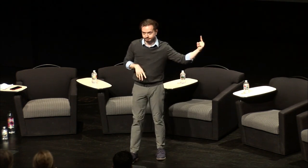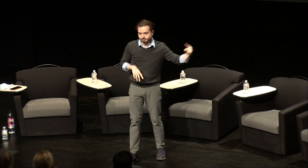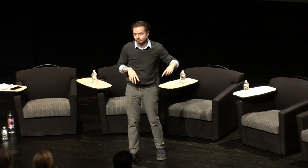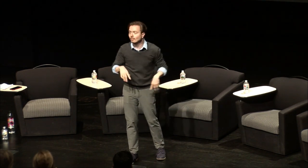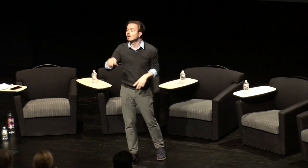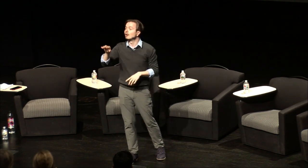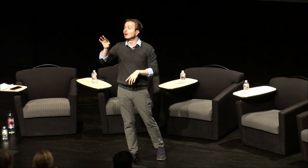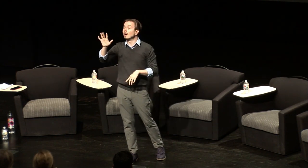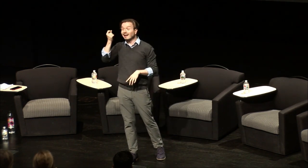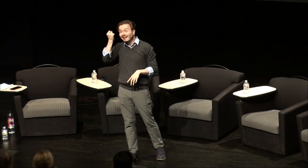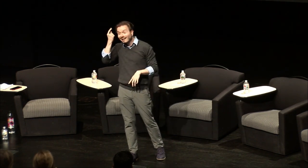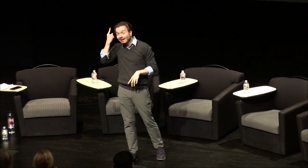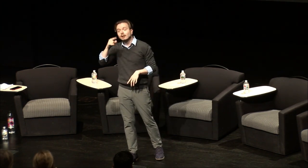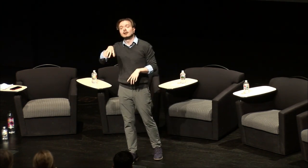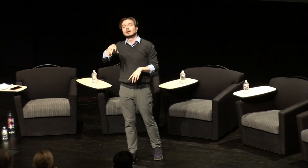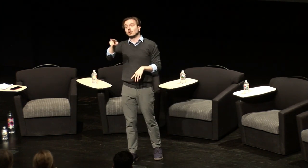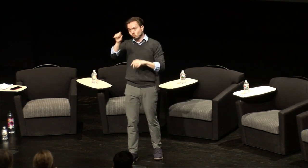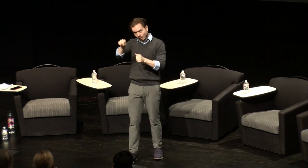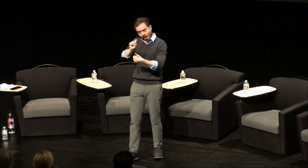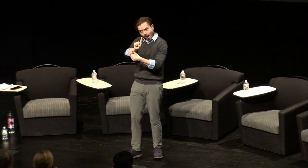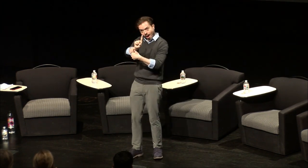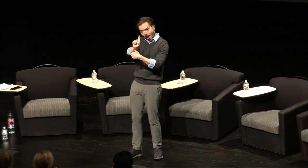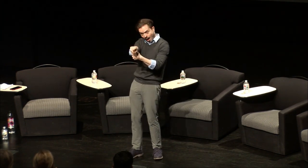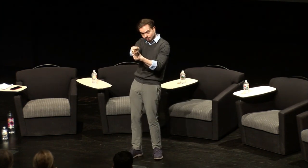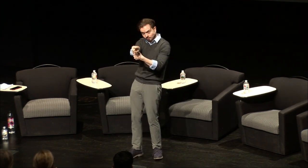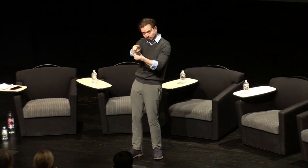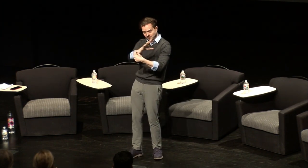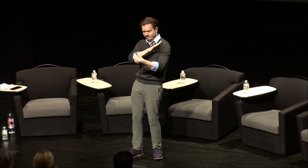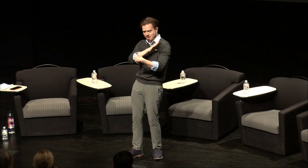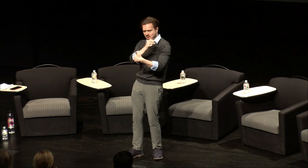up here on the stage that will be copy signing for people in the audience so